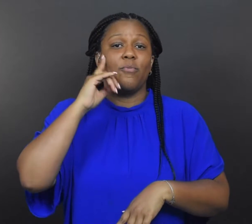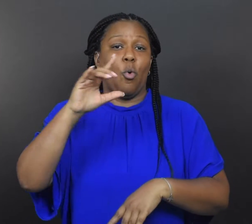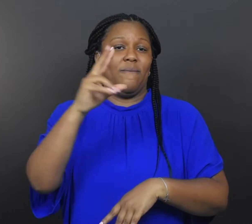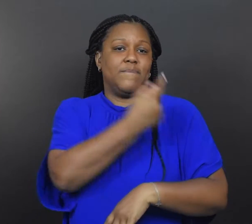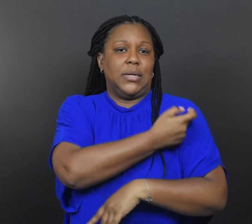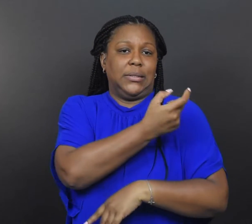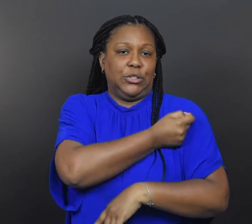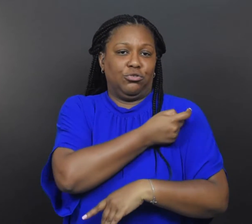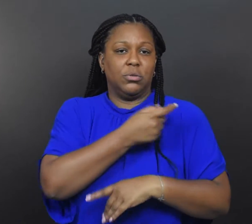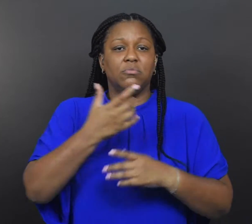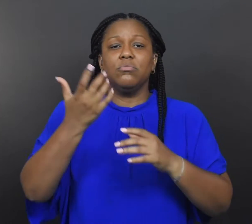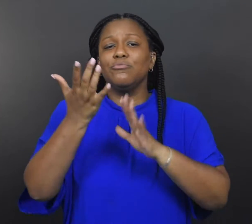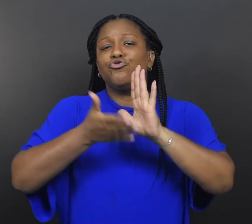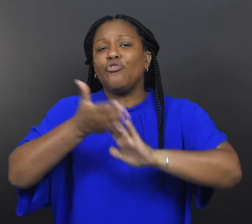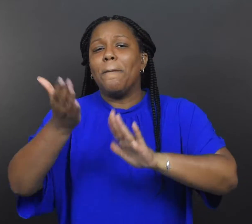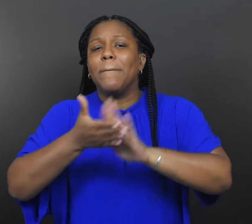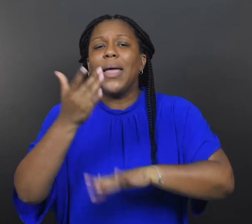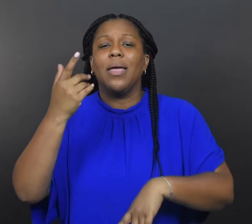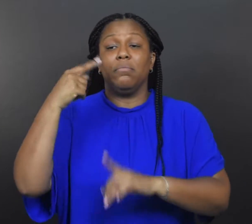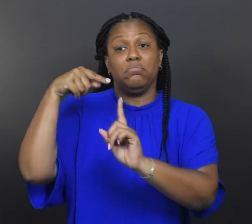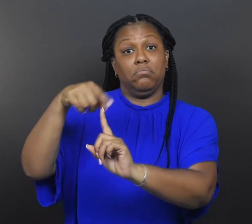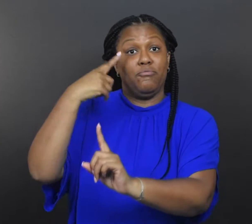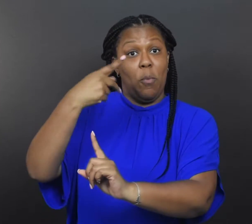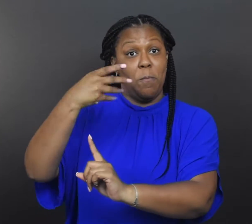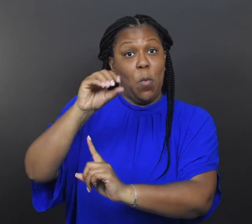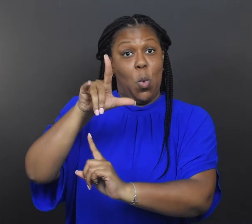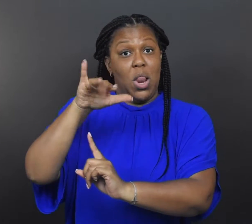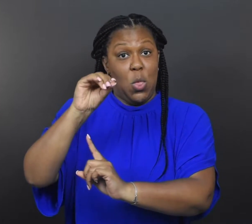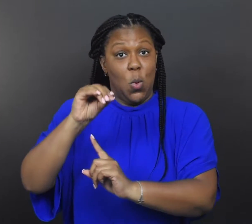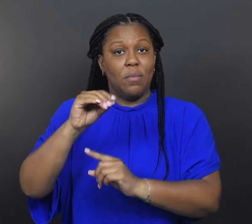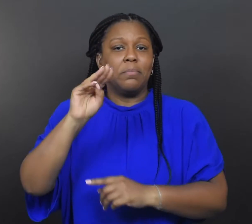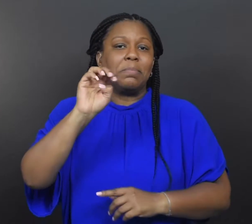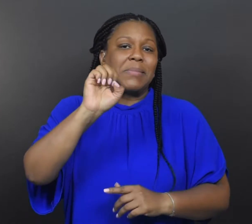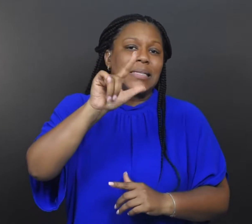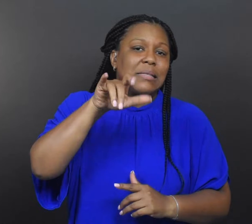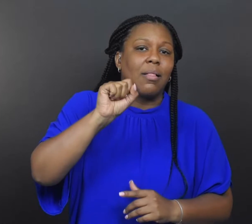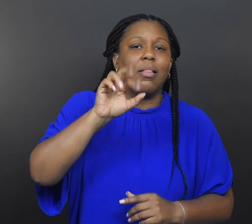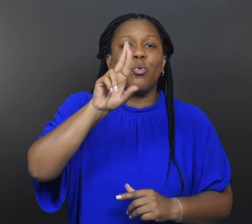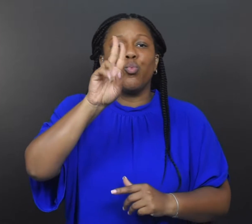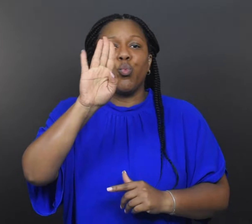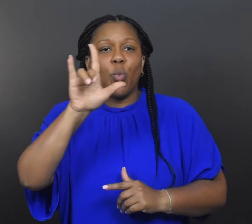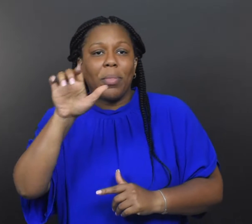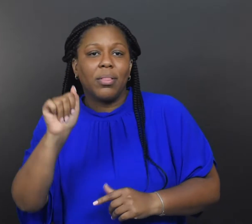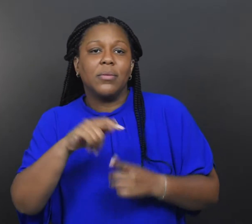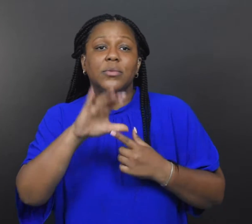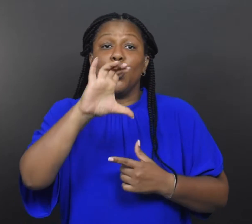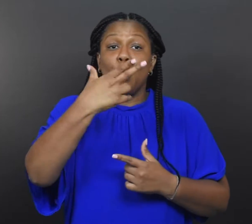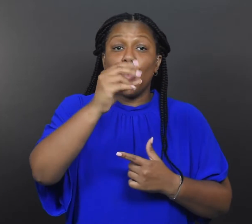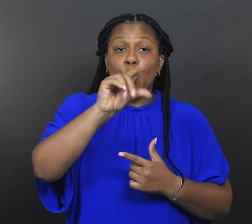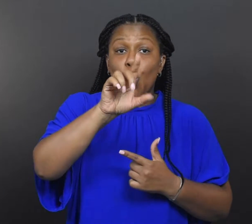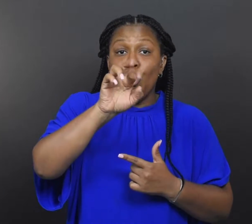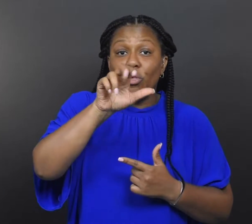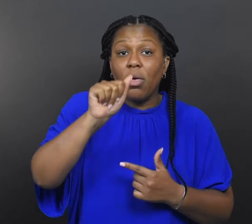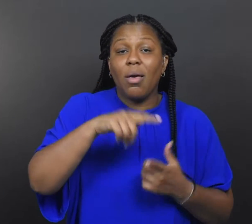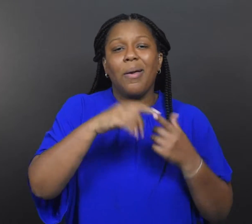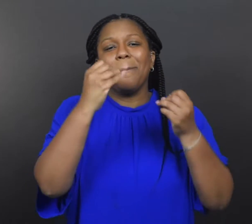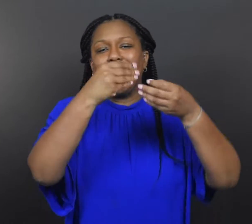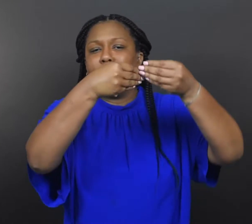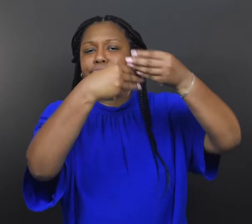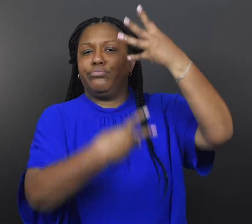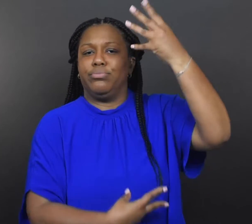campaigns for polio, measles-rubella, cholera, and more.